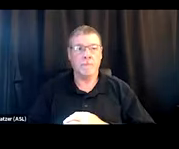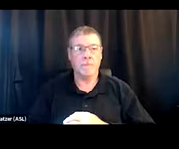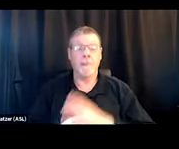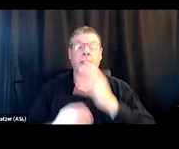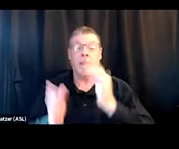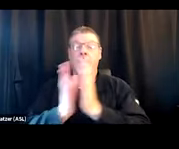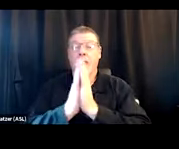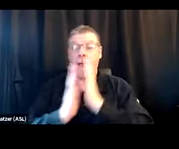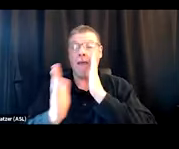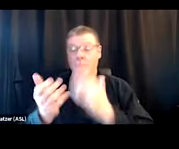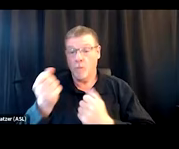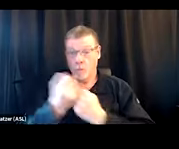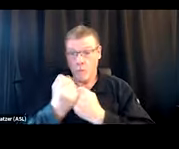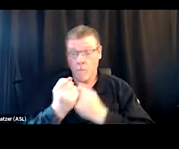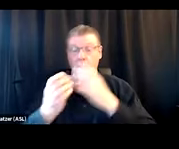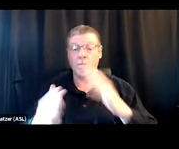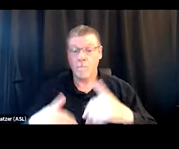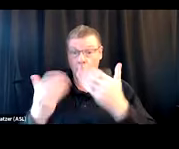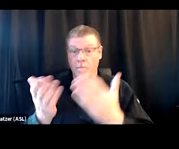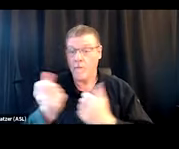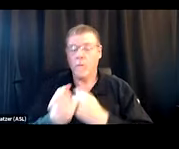and being able to provide that support is really, like, life-sustaining